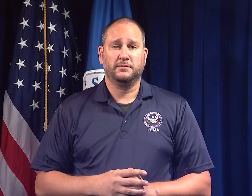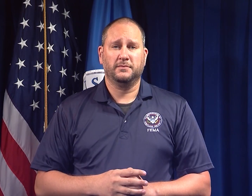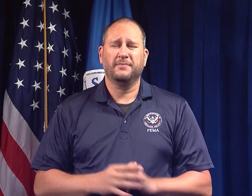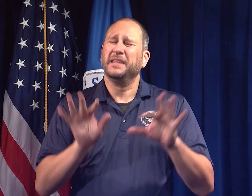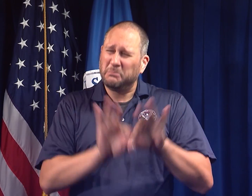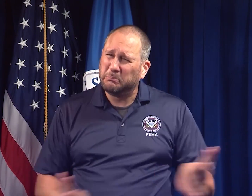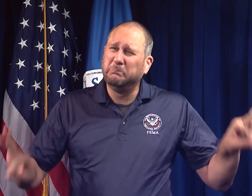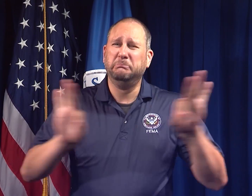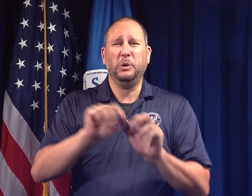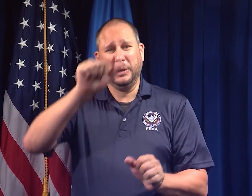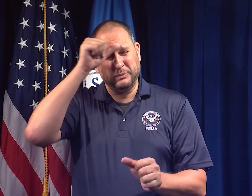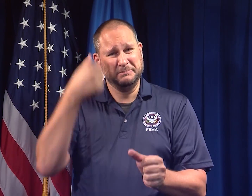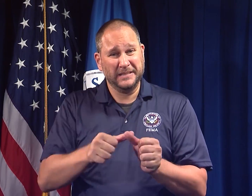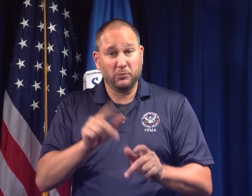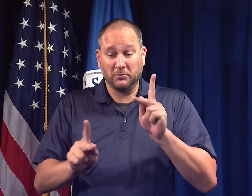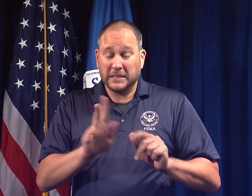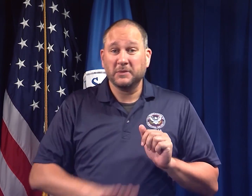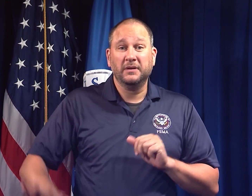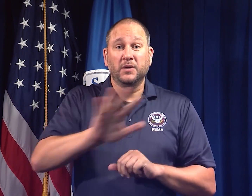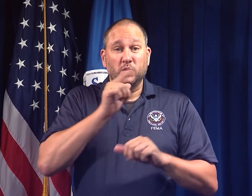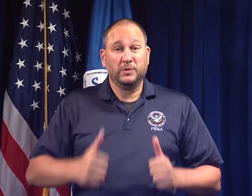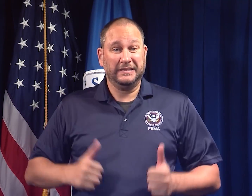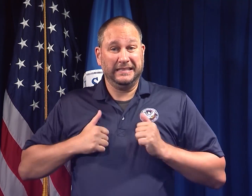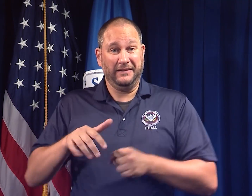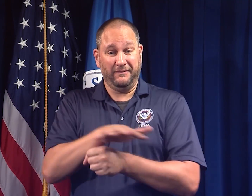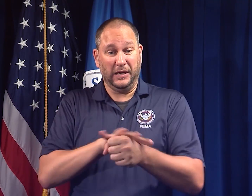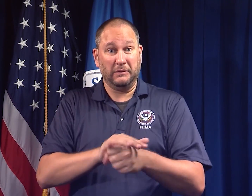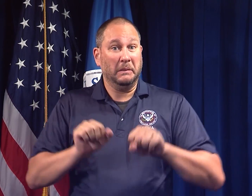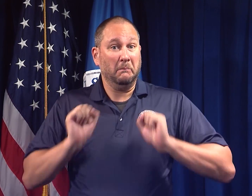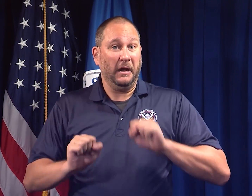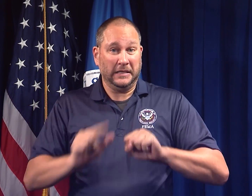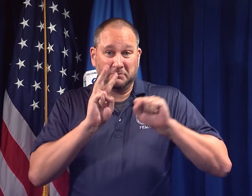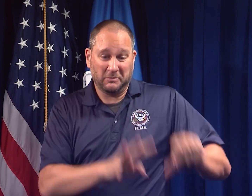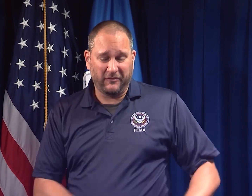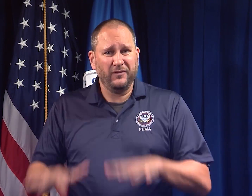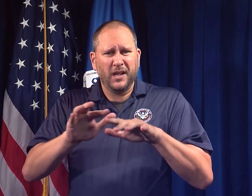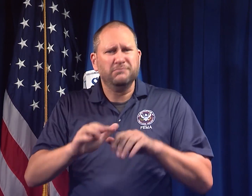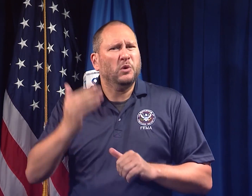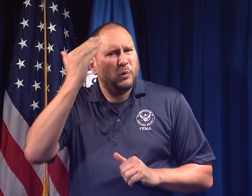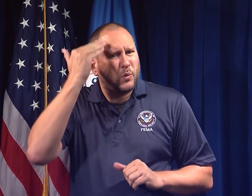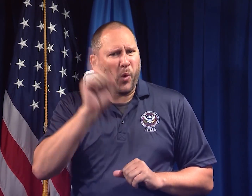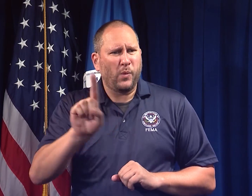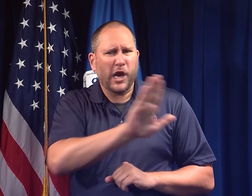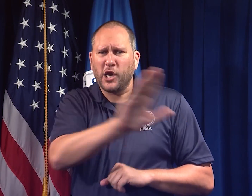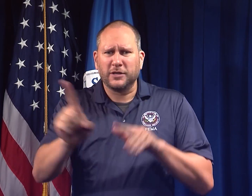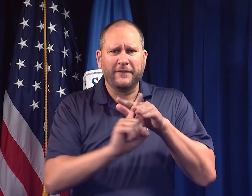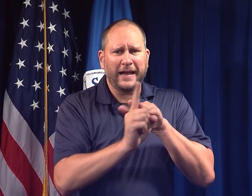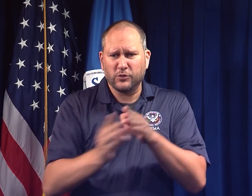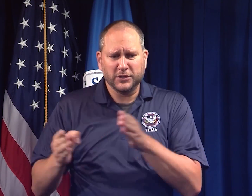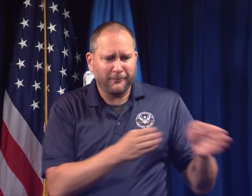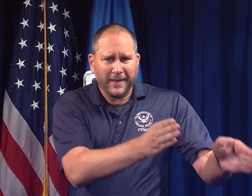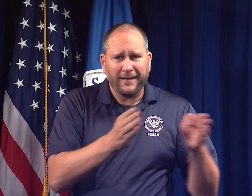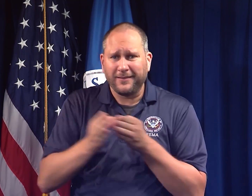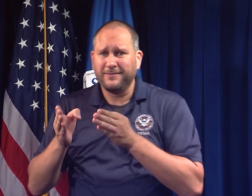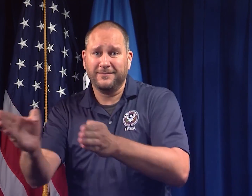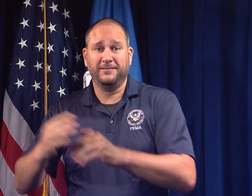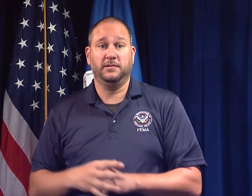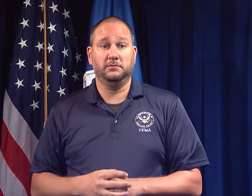Remember, those in areas potentially affected by flooding should be familiar with evacuation routes,